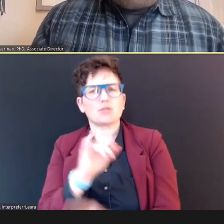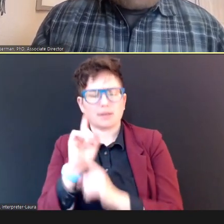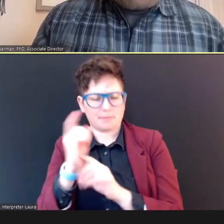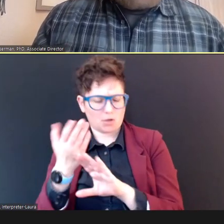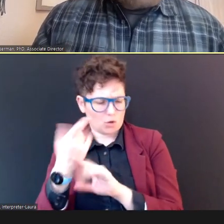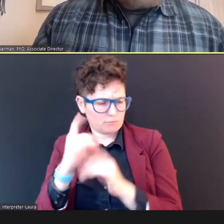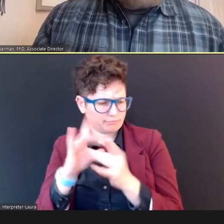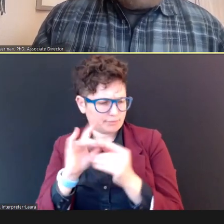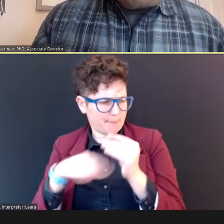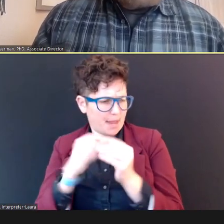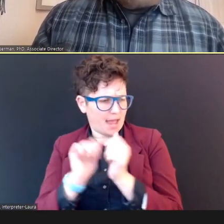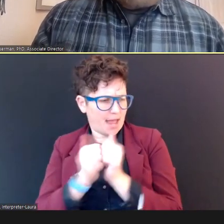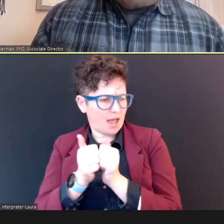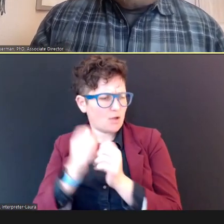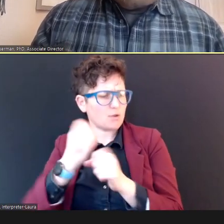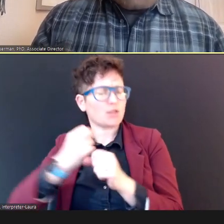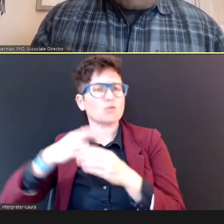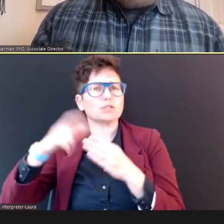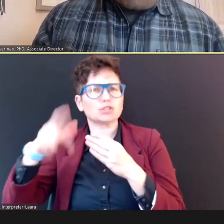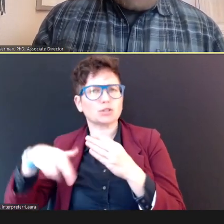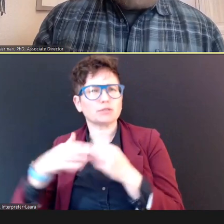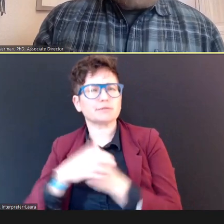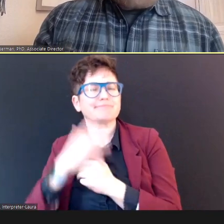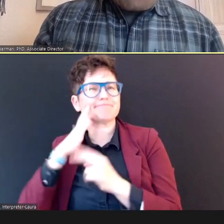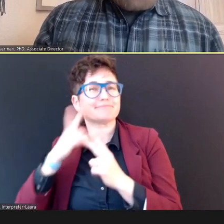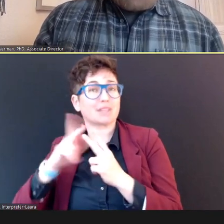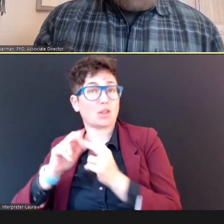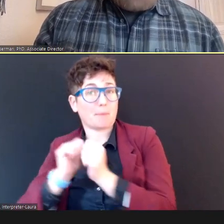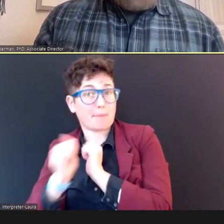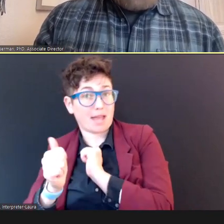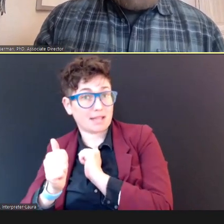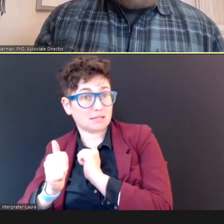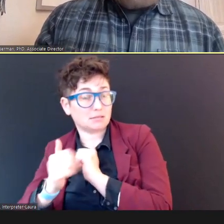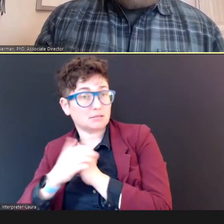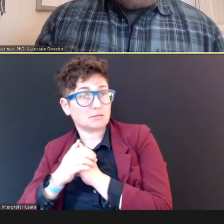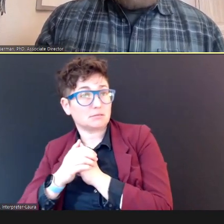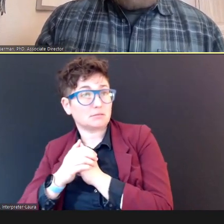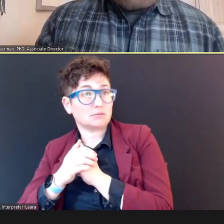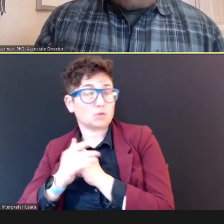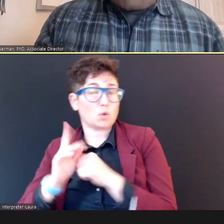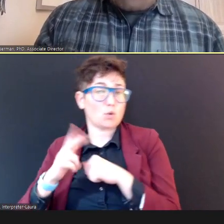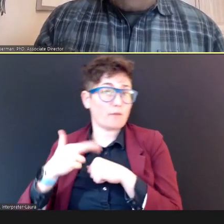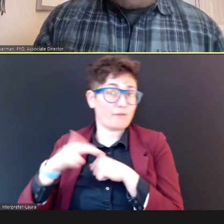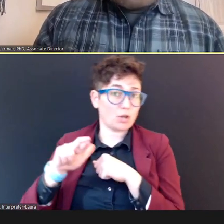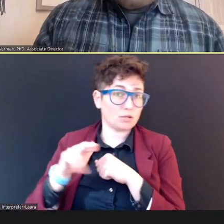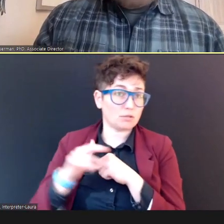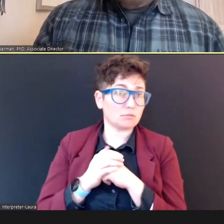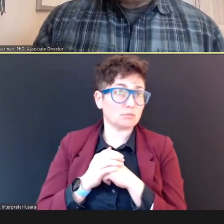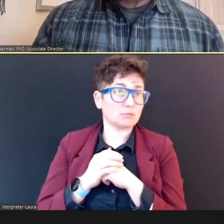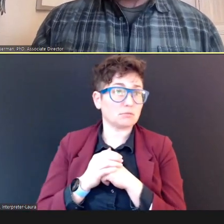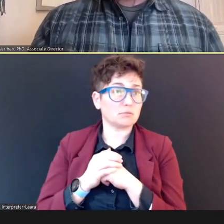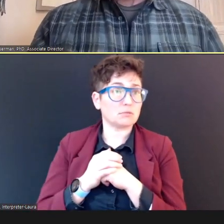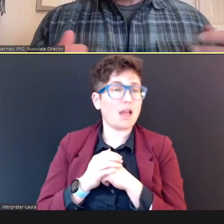these results of either a pass, or a refer. Now, some of you are printing out results, that have a lot more